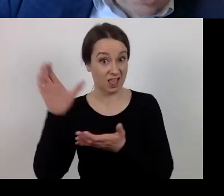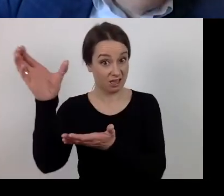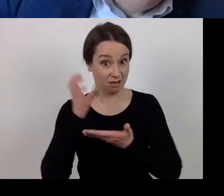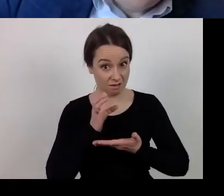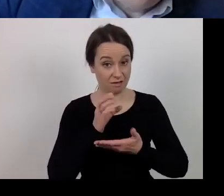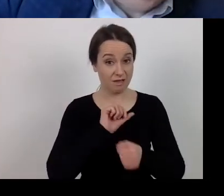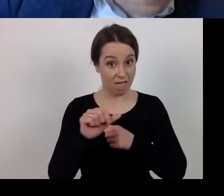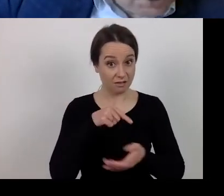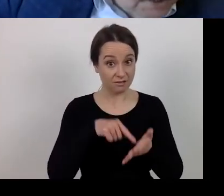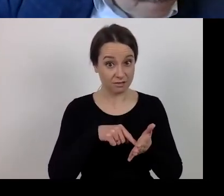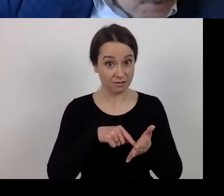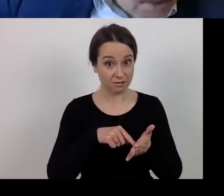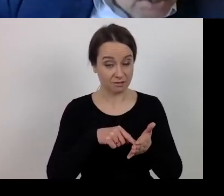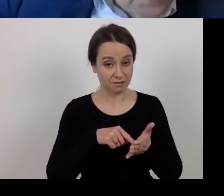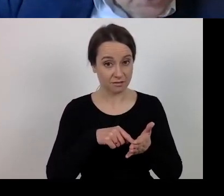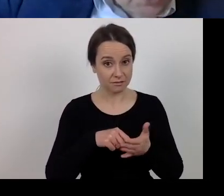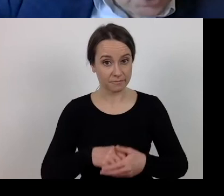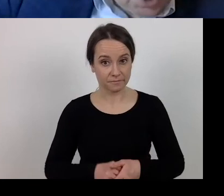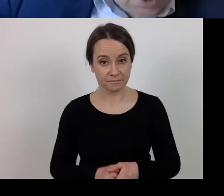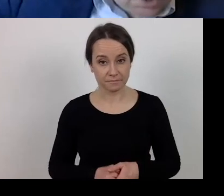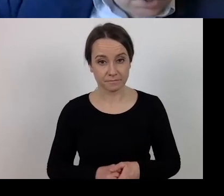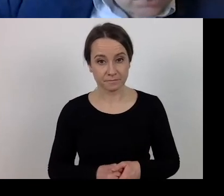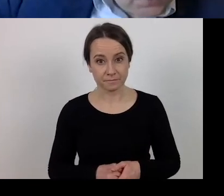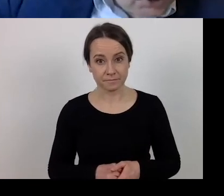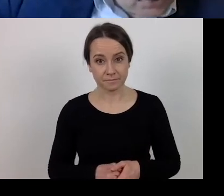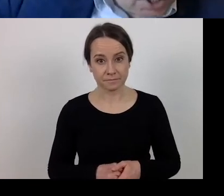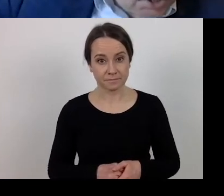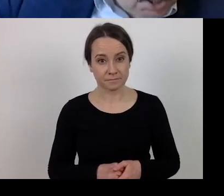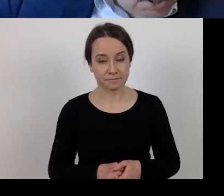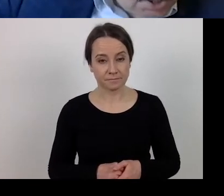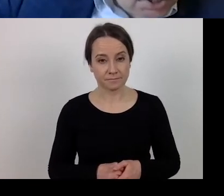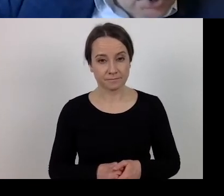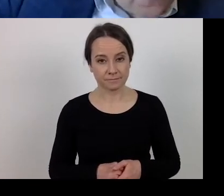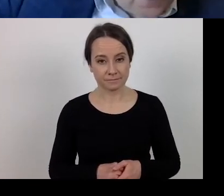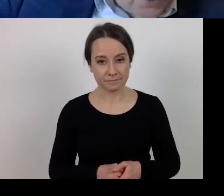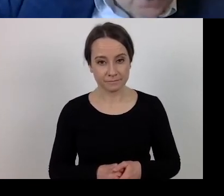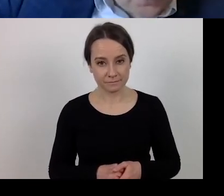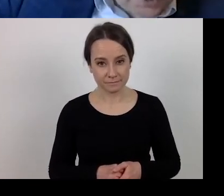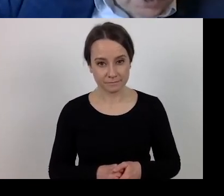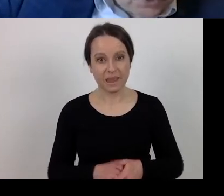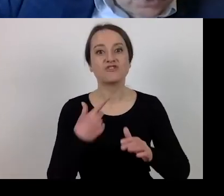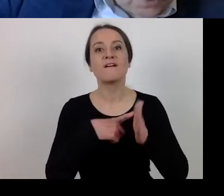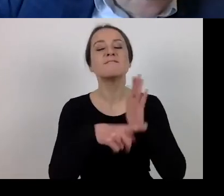to the extent that it results from the approved criteria of project selection.